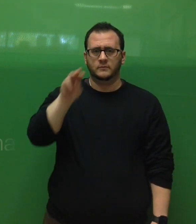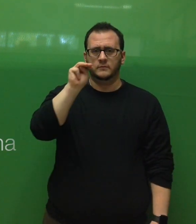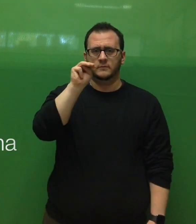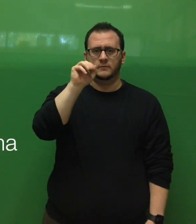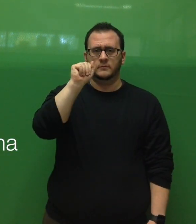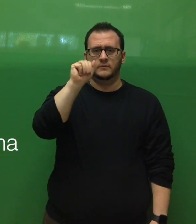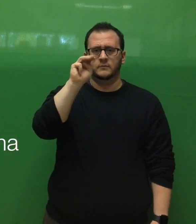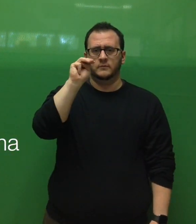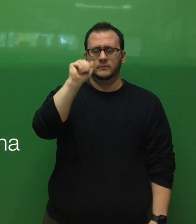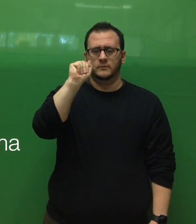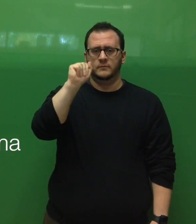Mama